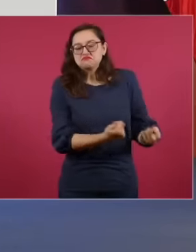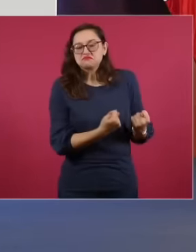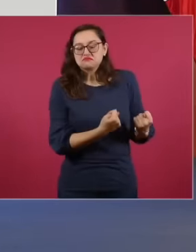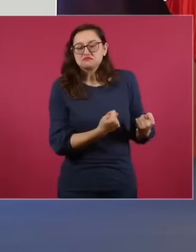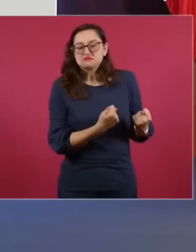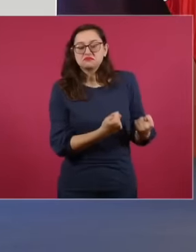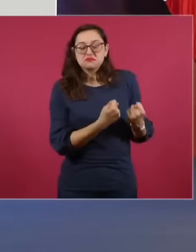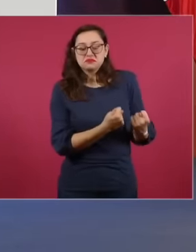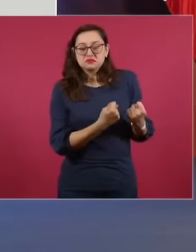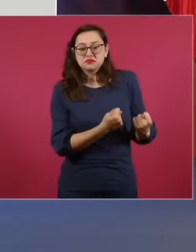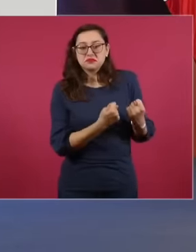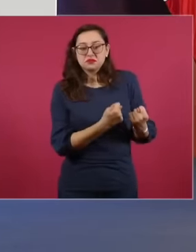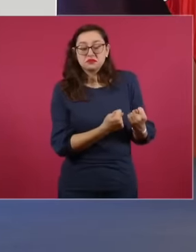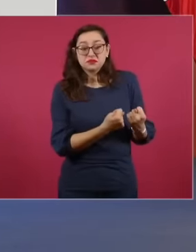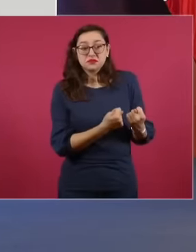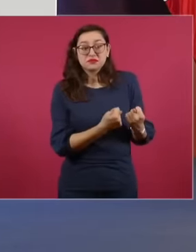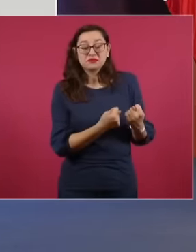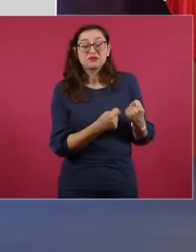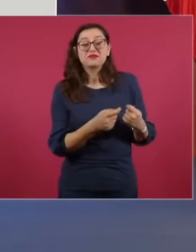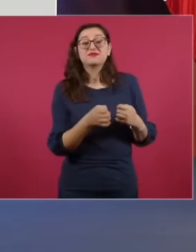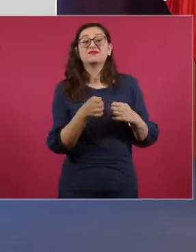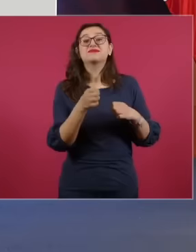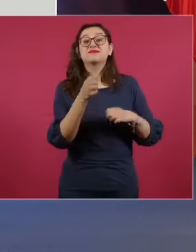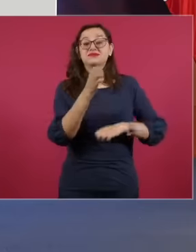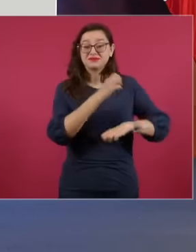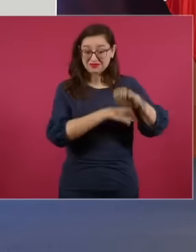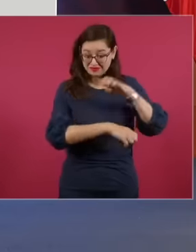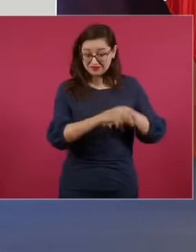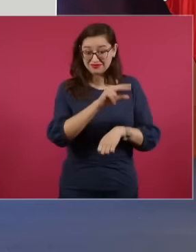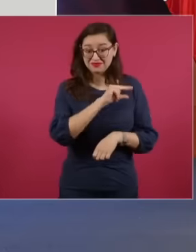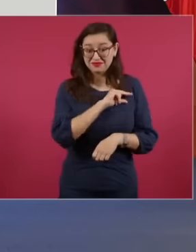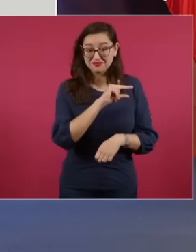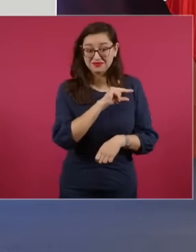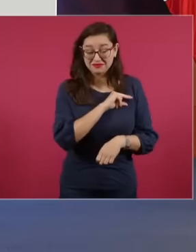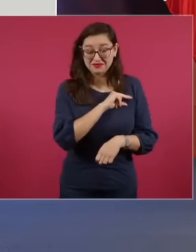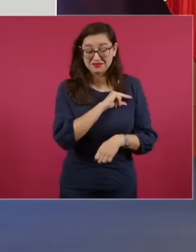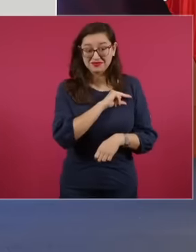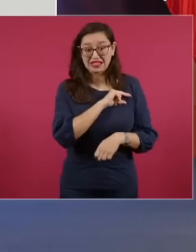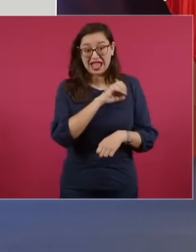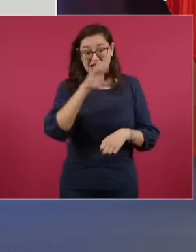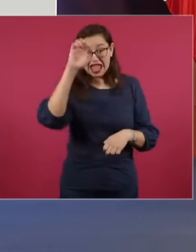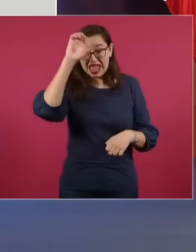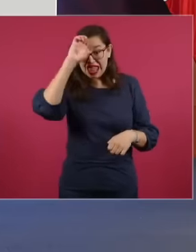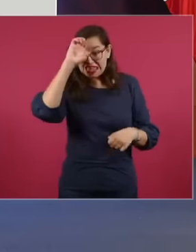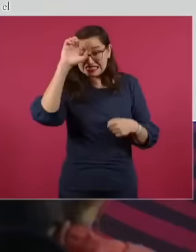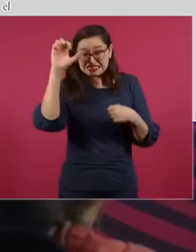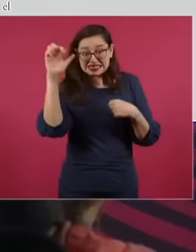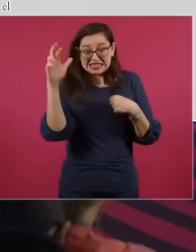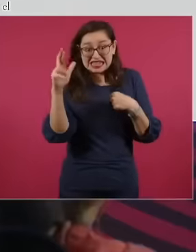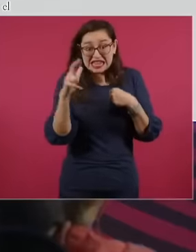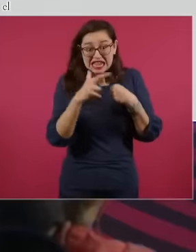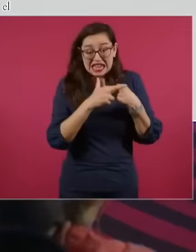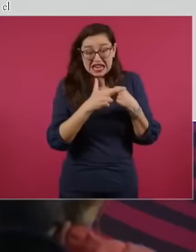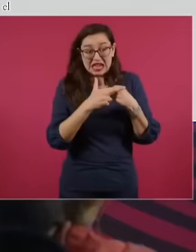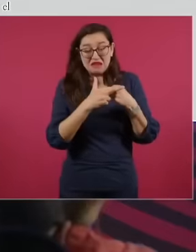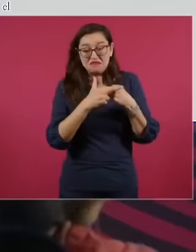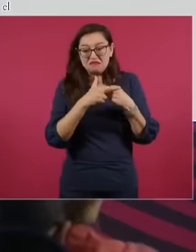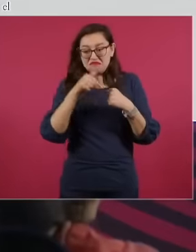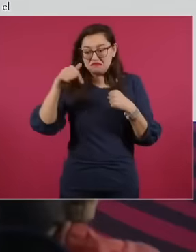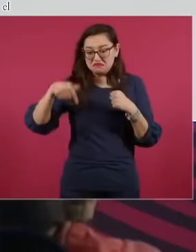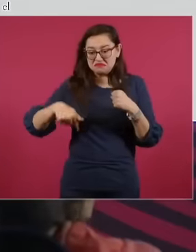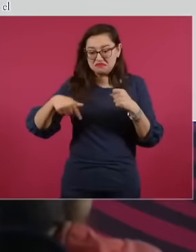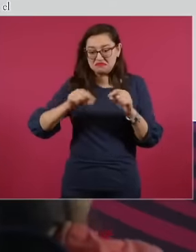mainly foreign ones, to generate electrical energy